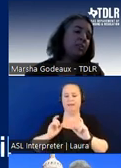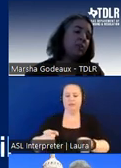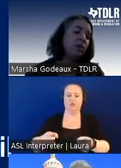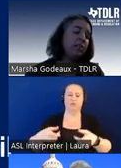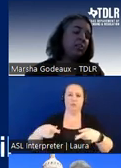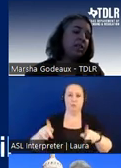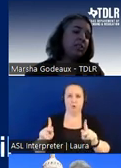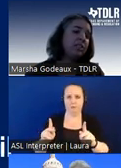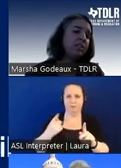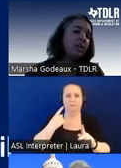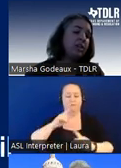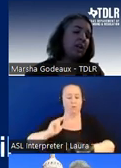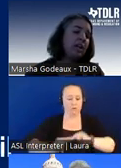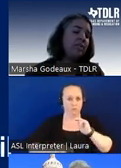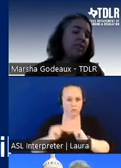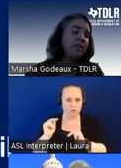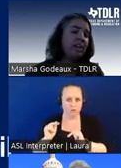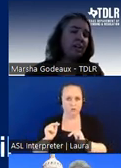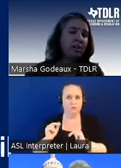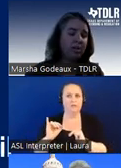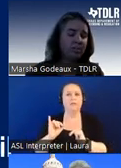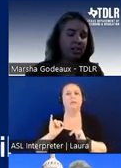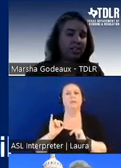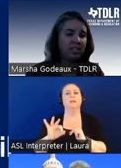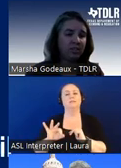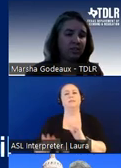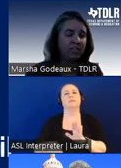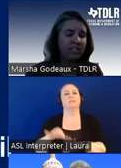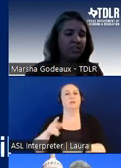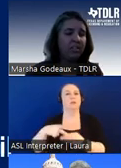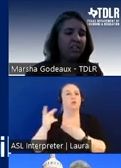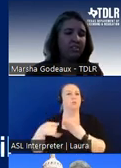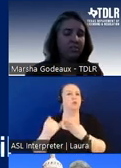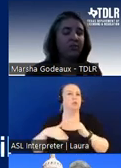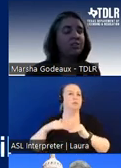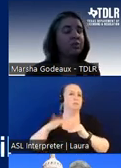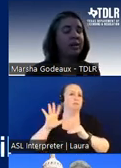for construction if they find a a project is over fifty thousand dollars so if it's required